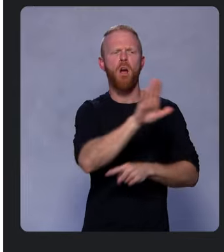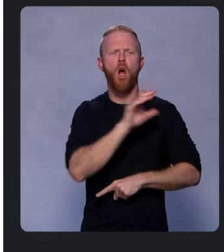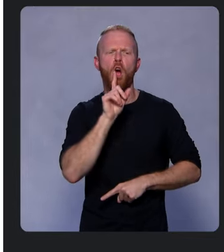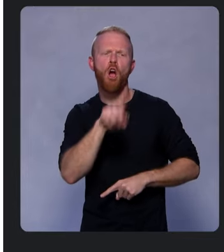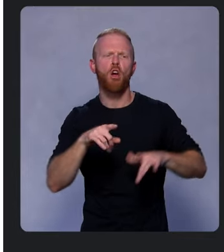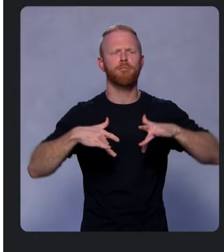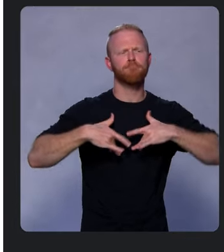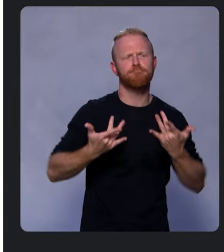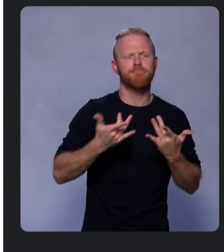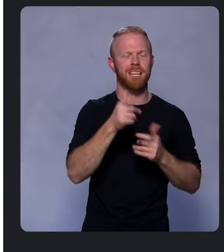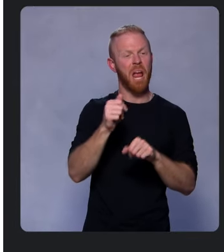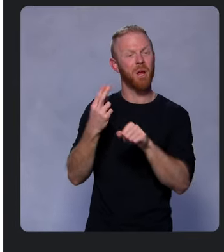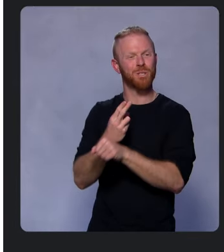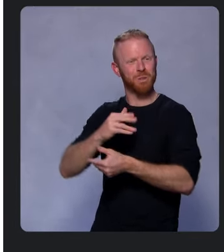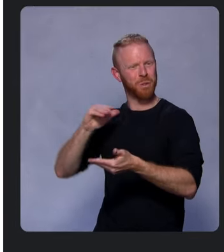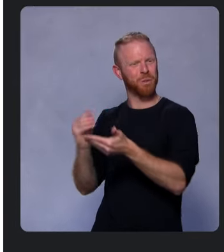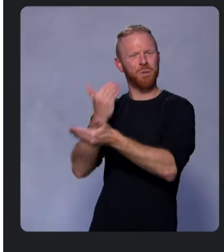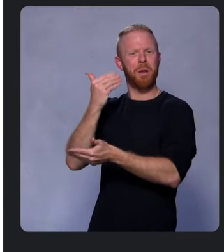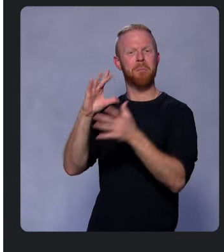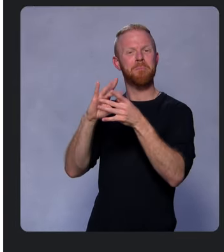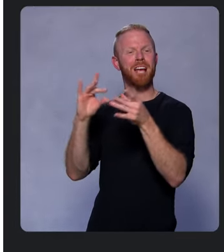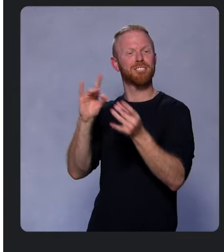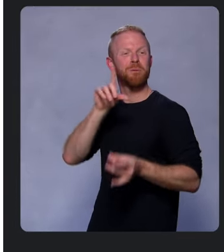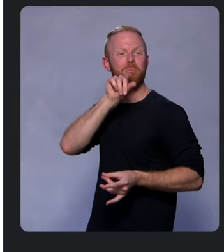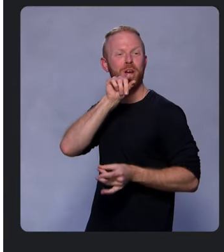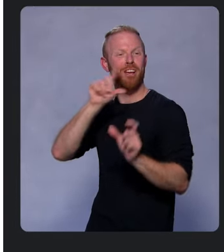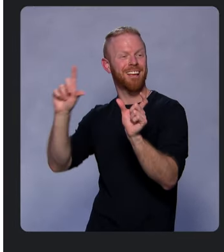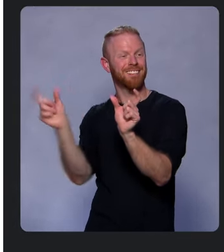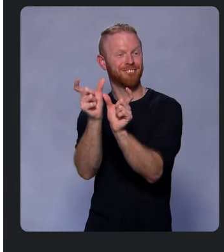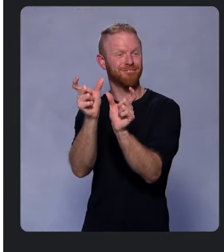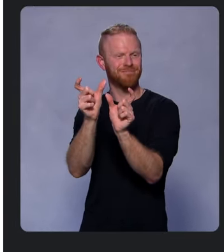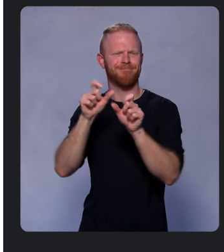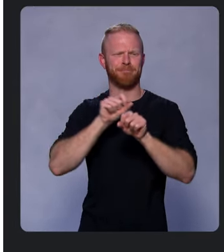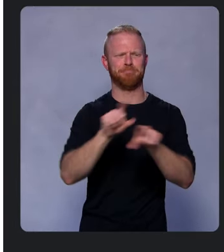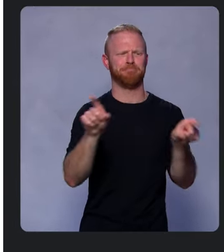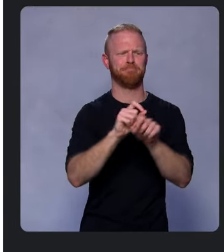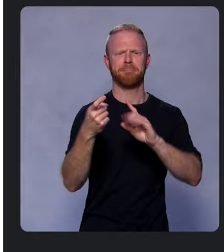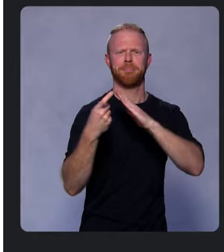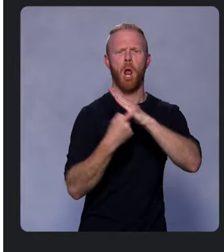You can use the new MessageBird extension to send triggered messages to your users.